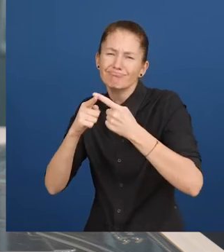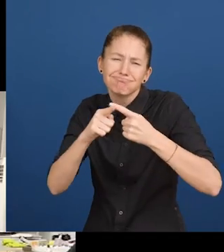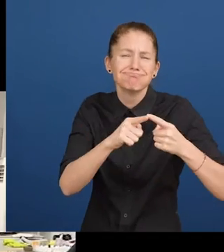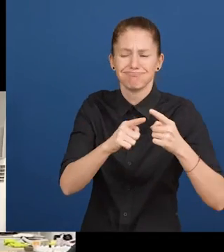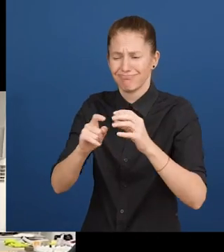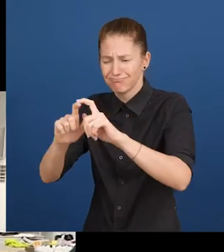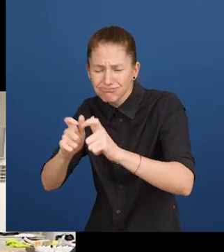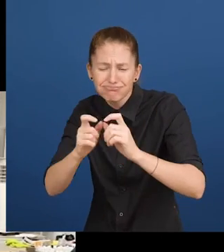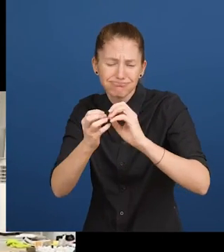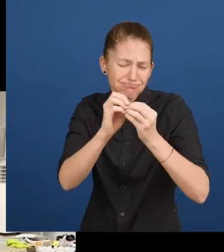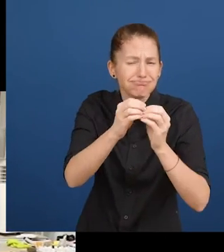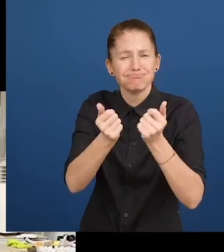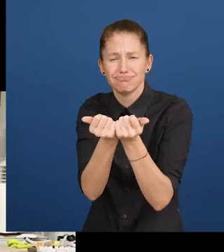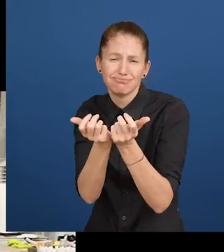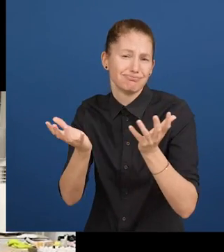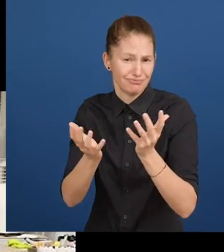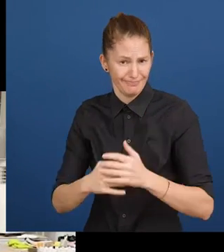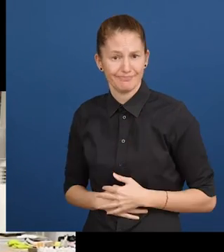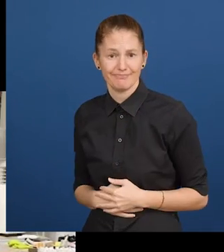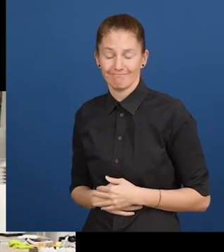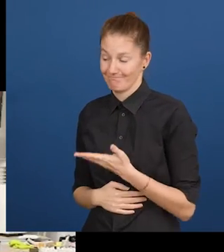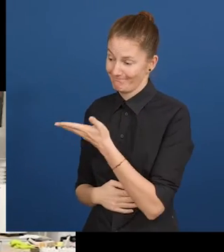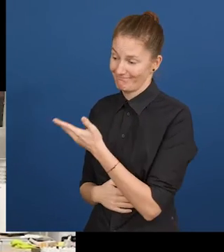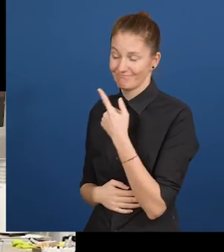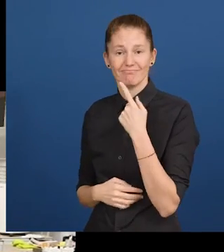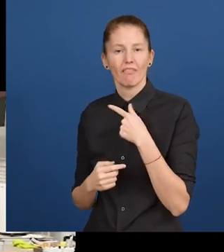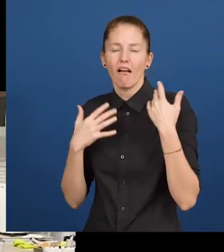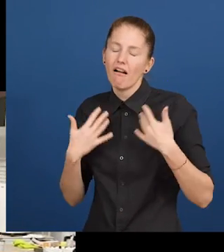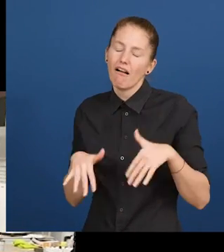Agnes Chevallier: "We are very happy and honored to be in such good company